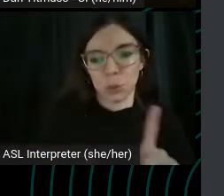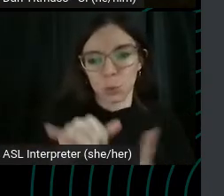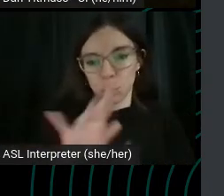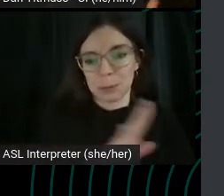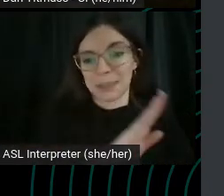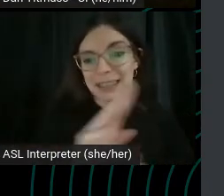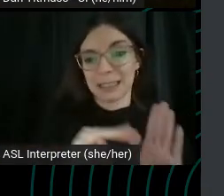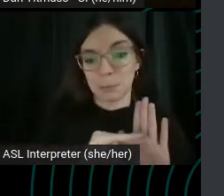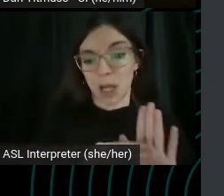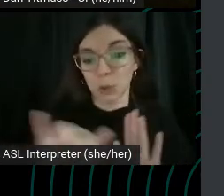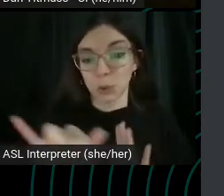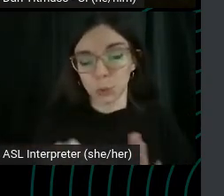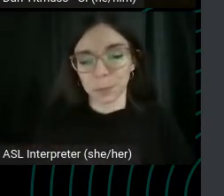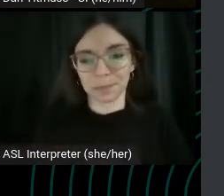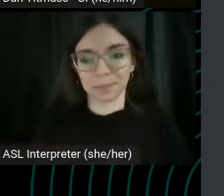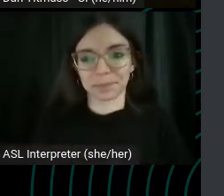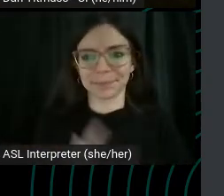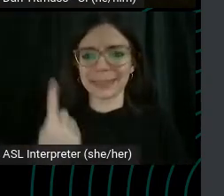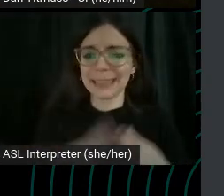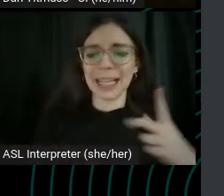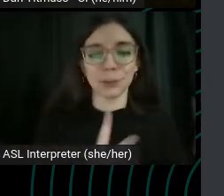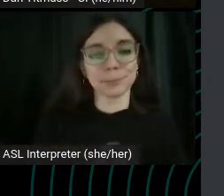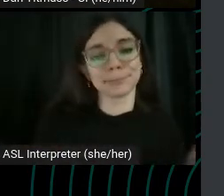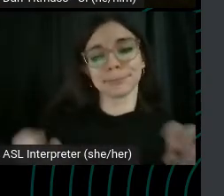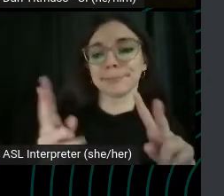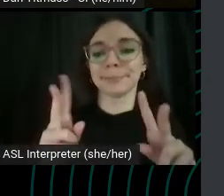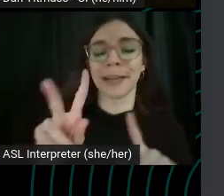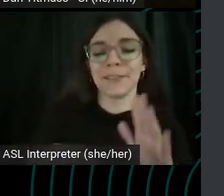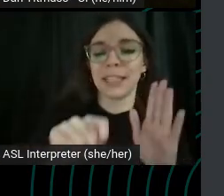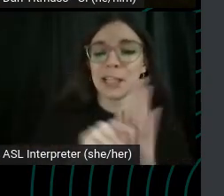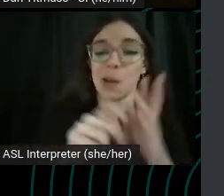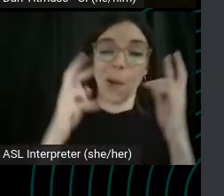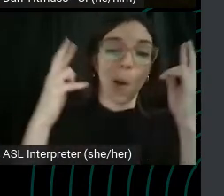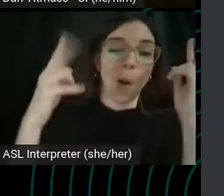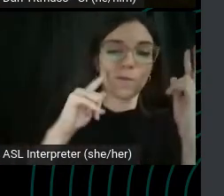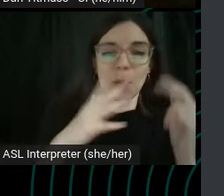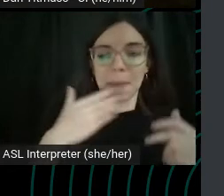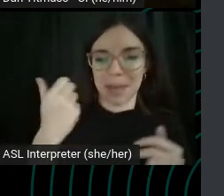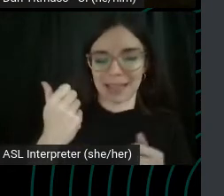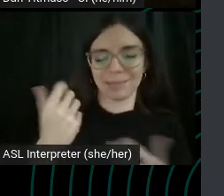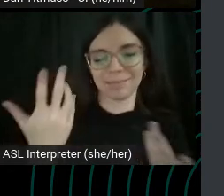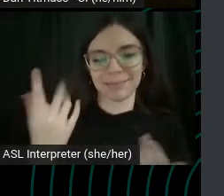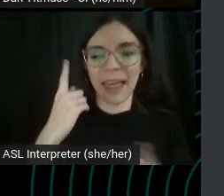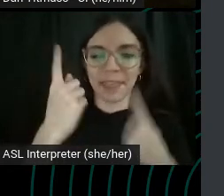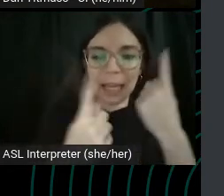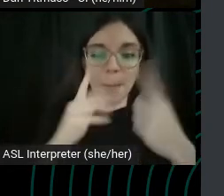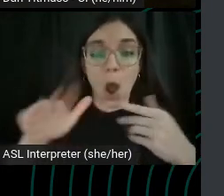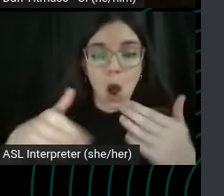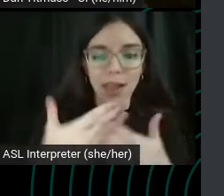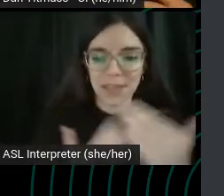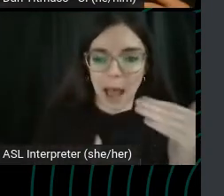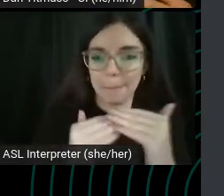You can't just upload a video and hope the best. Think about all the optimizations that you can make, you know, the